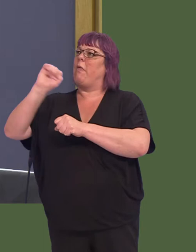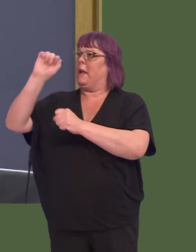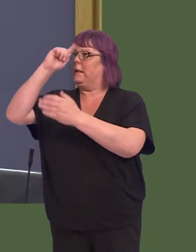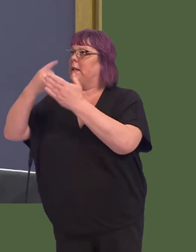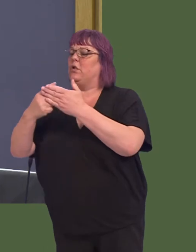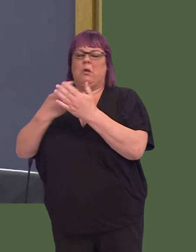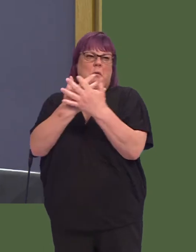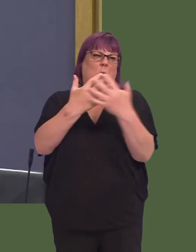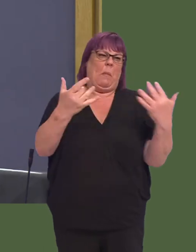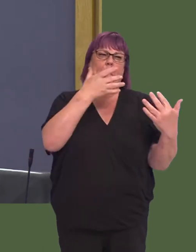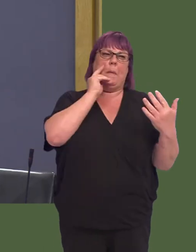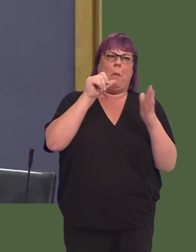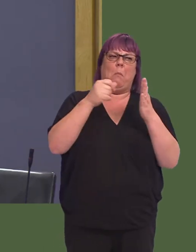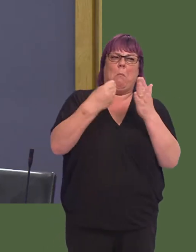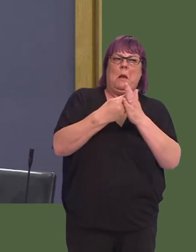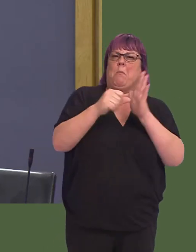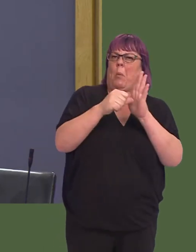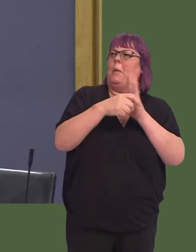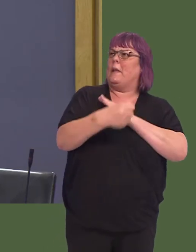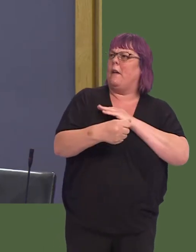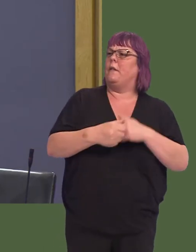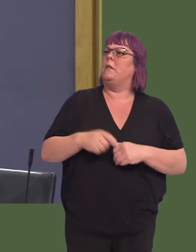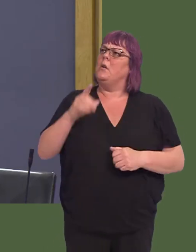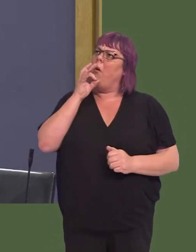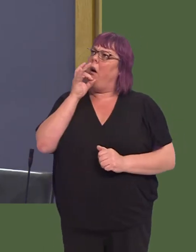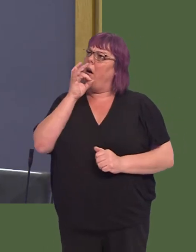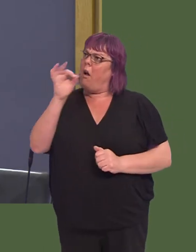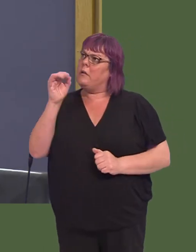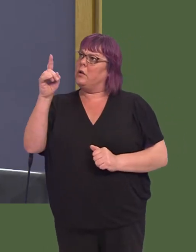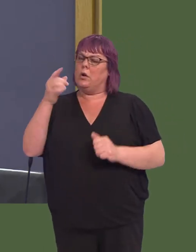What direct impact does the First Minister then think this financial and capacity support